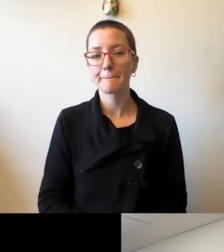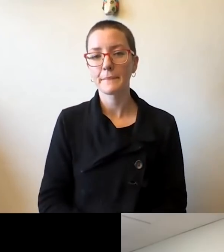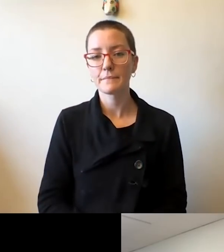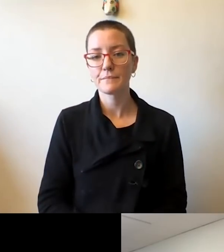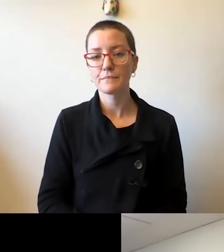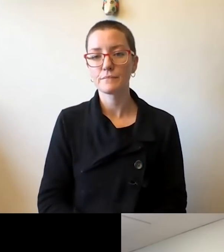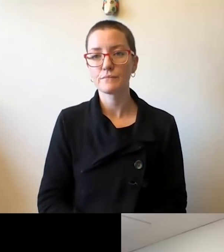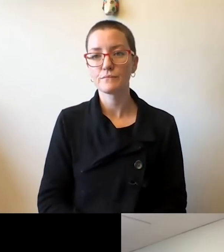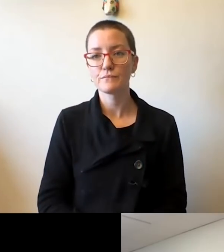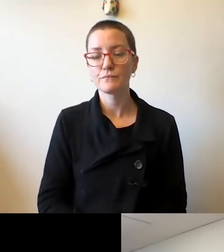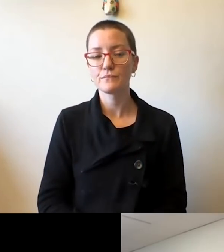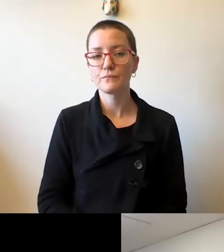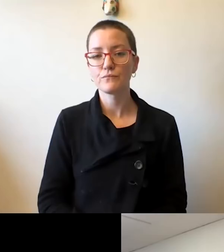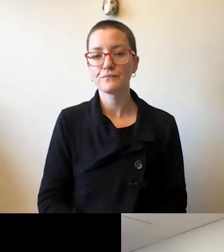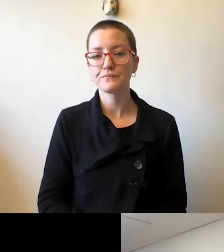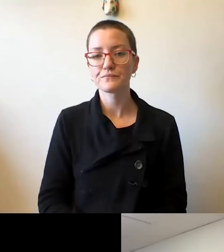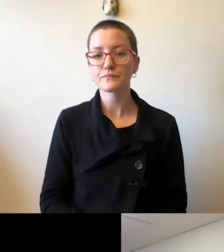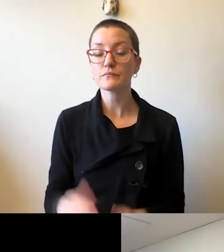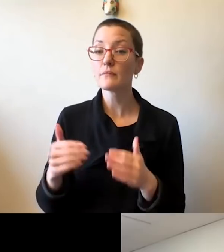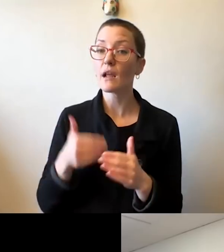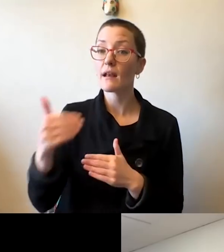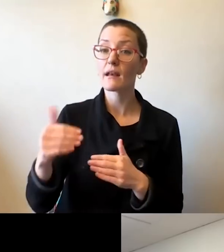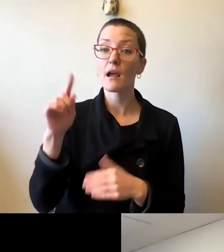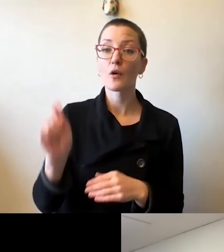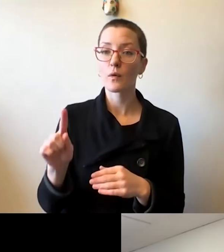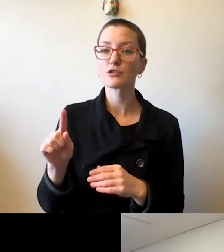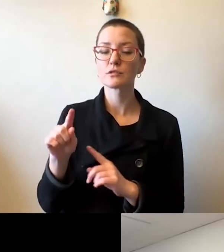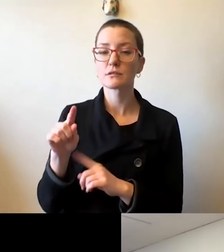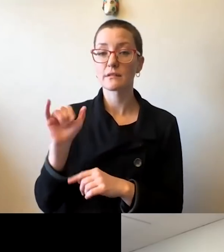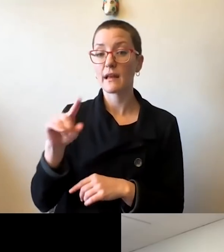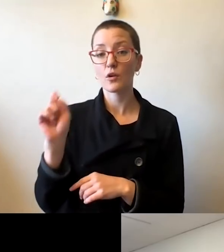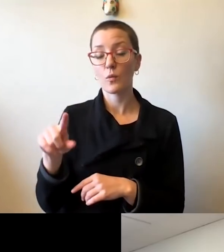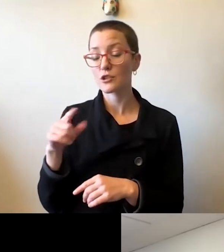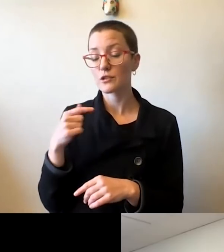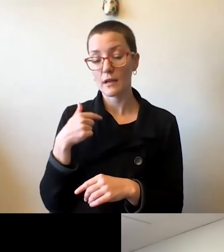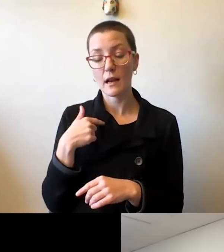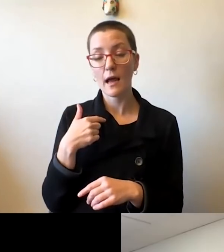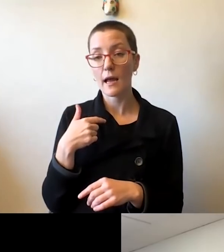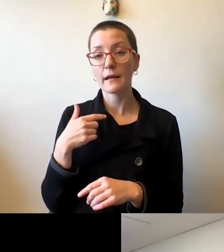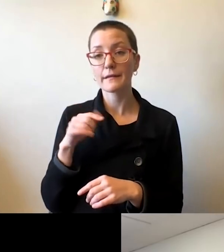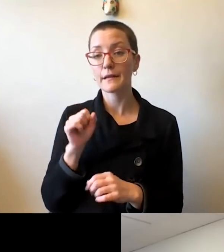The next question is a question that I understand very well, all of us understand very well. And it goes as follows.